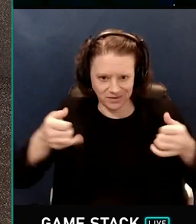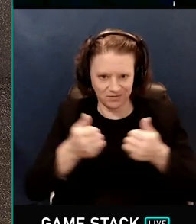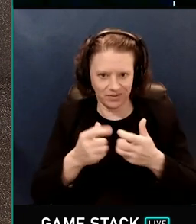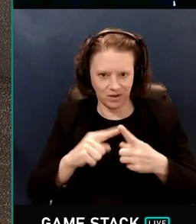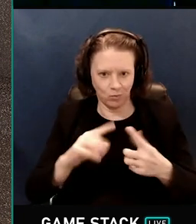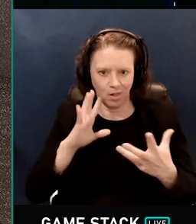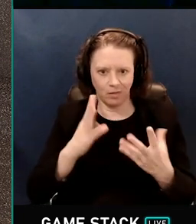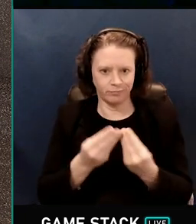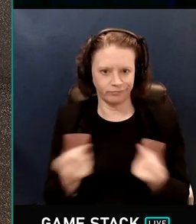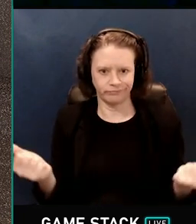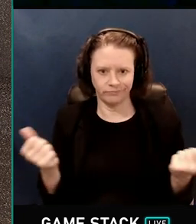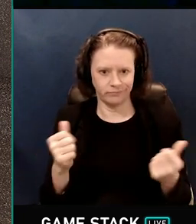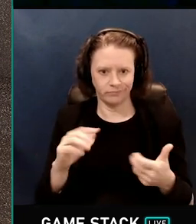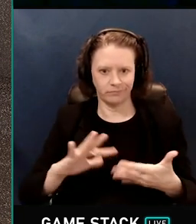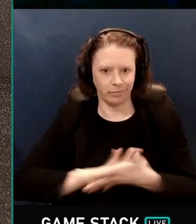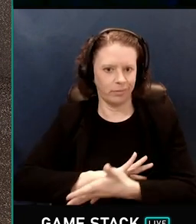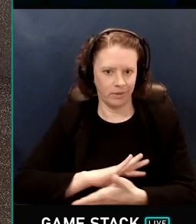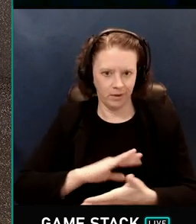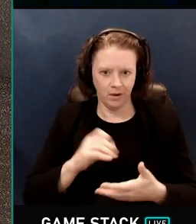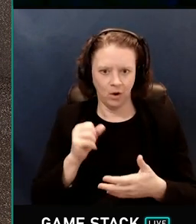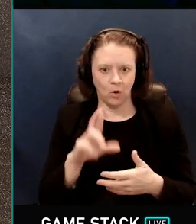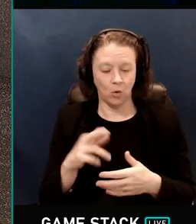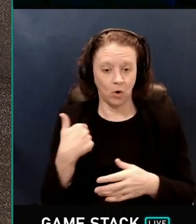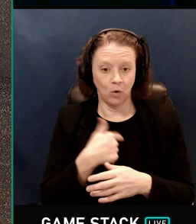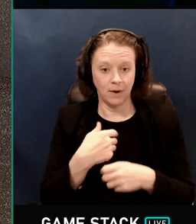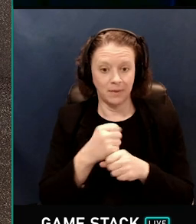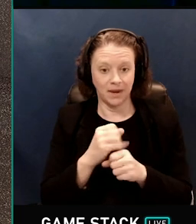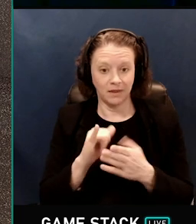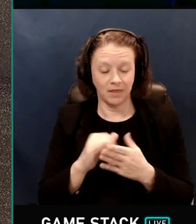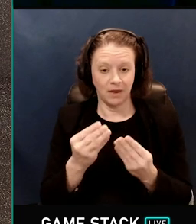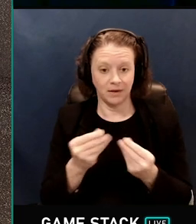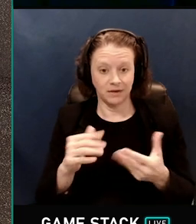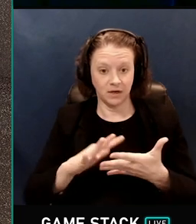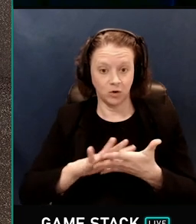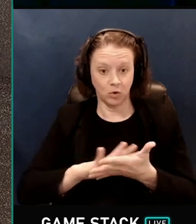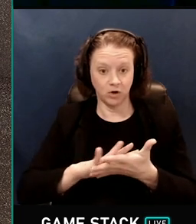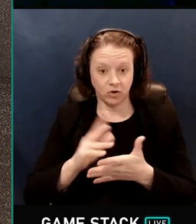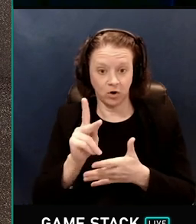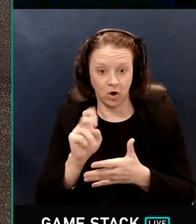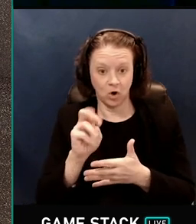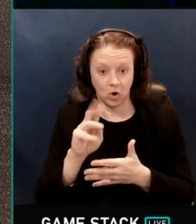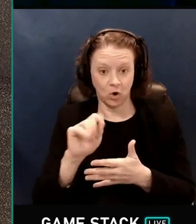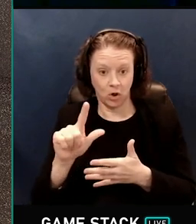detail in the normal maps, or we make the denoiser kernel stop when it sees